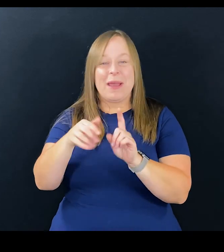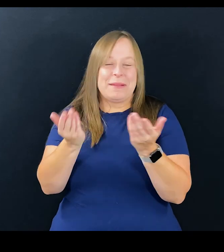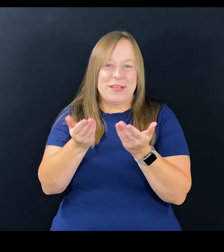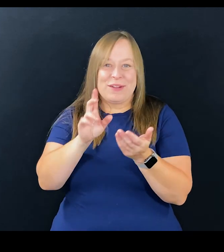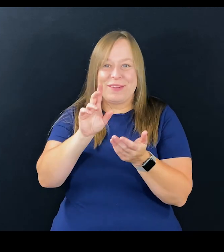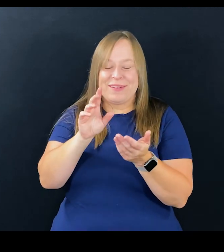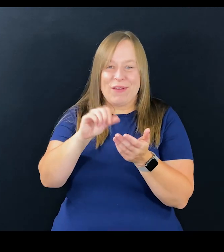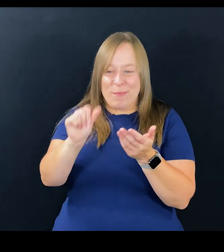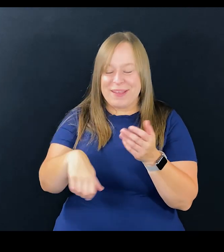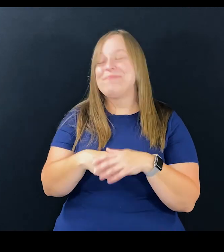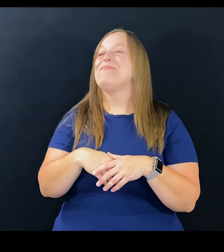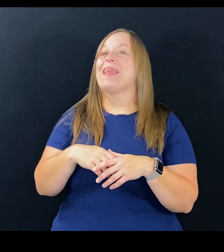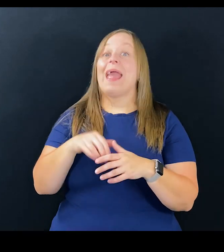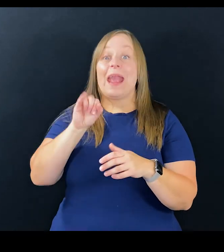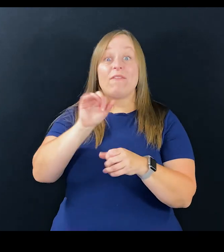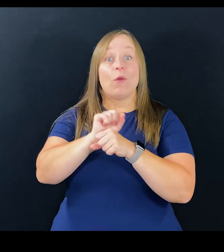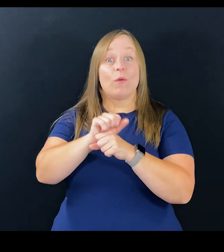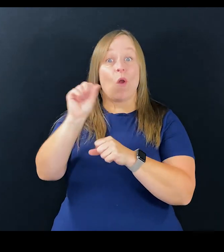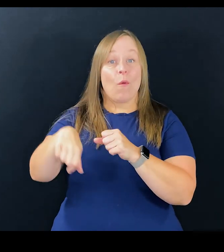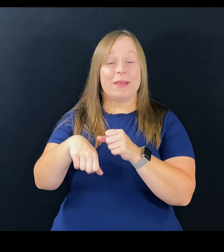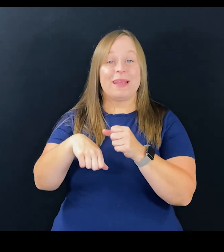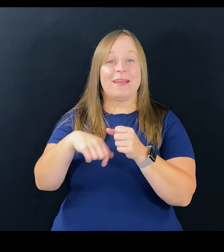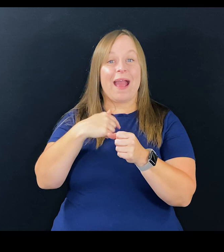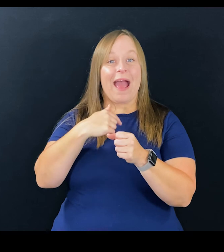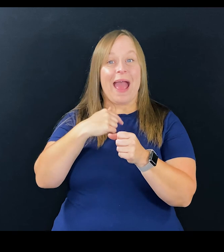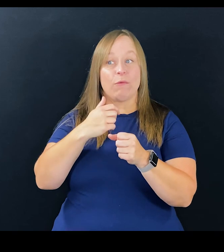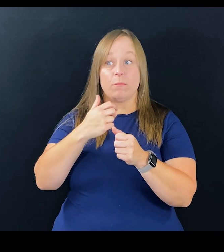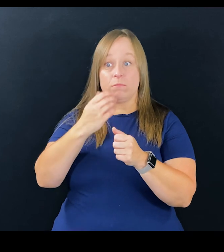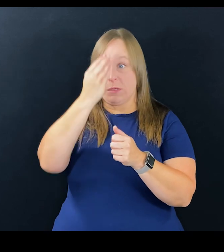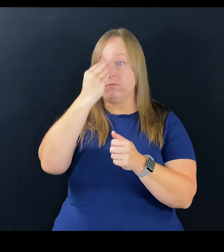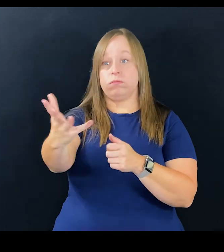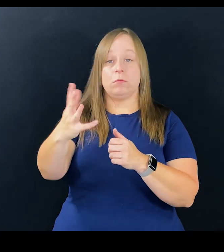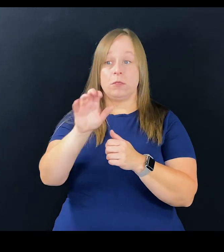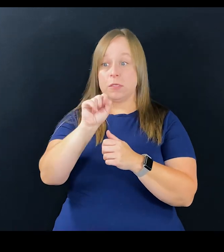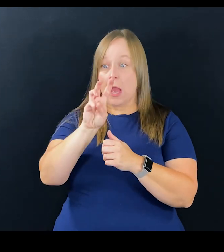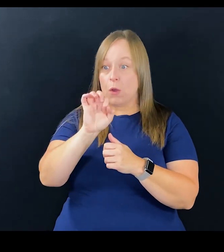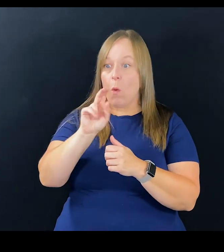And I don't mean to, but I'm downtown, so there I am. If I worked for Albany, I would be vocal to make